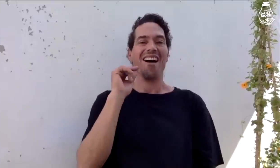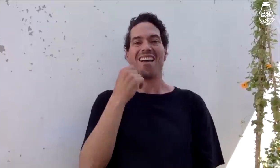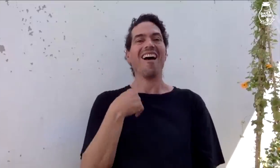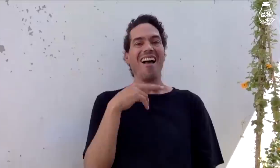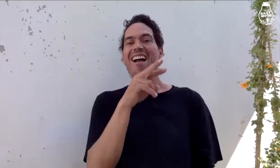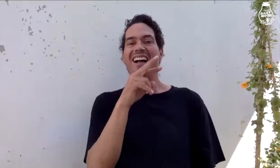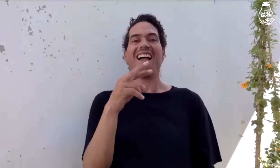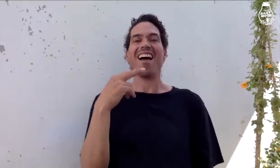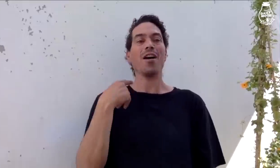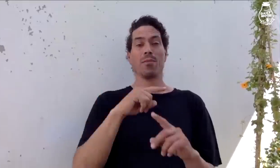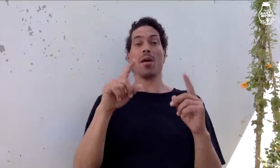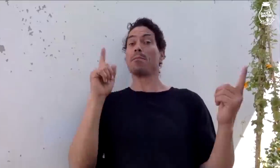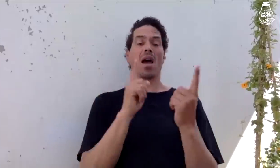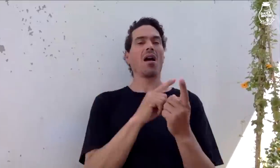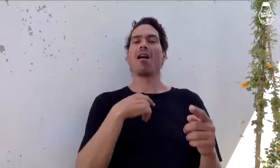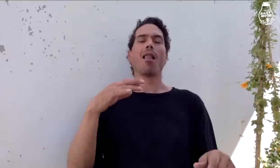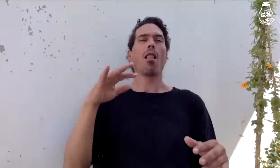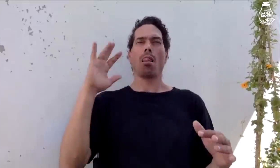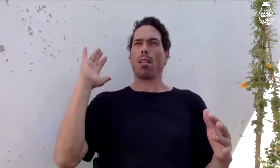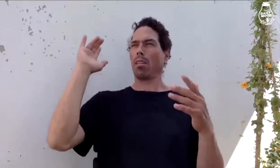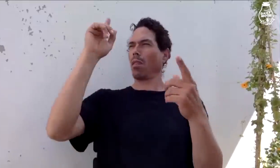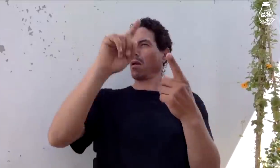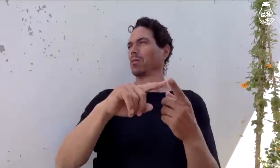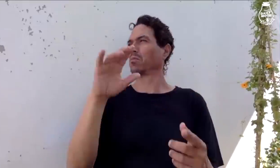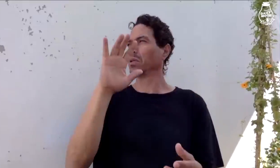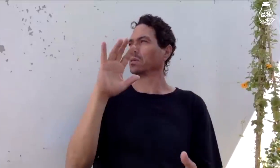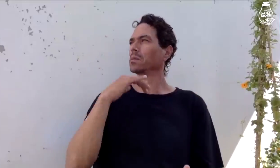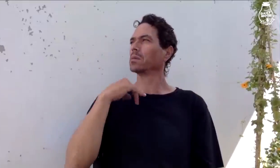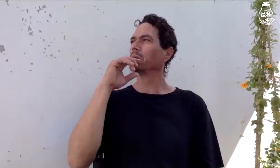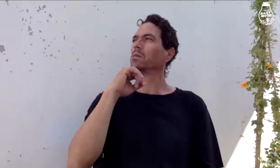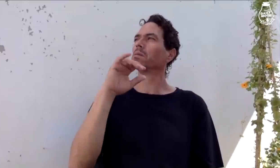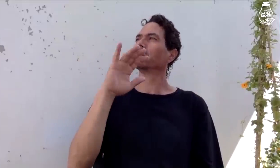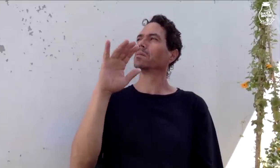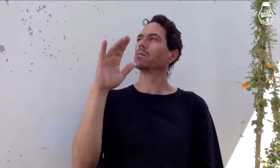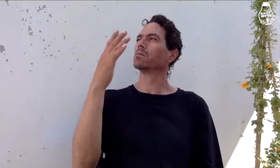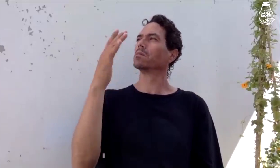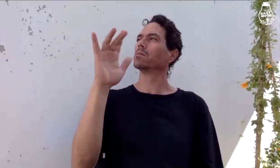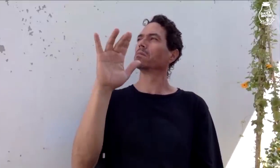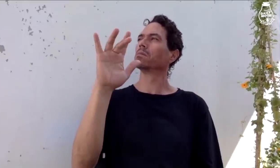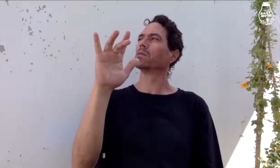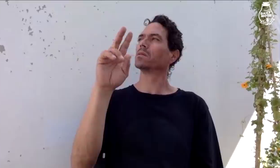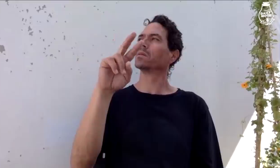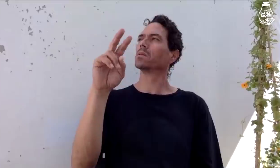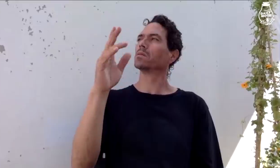about that and I thought it was so cool, but I hadn't met him yet. Until I was...let's see...